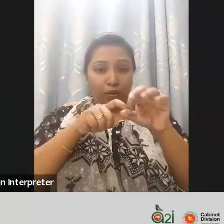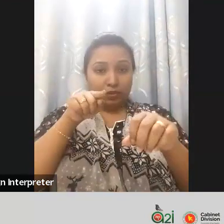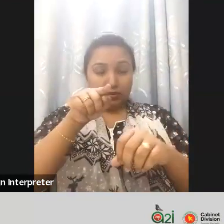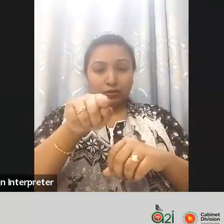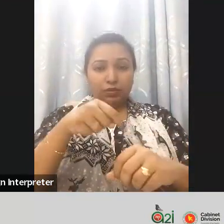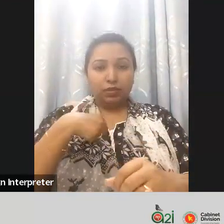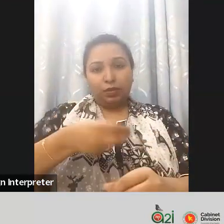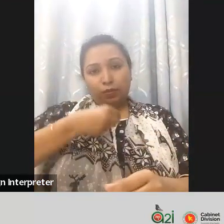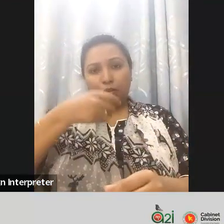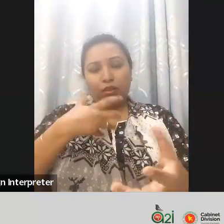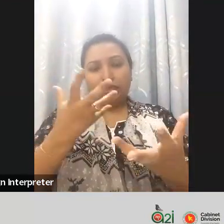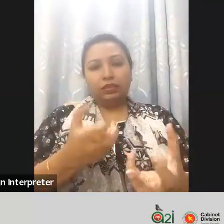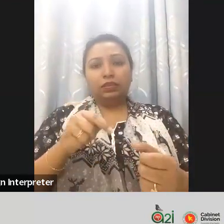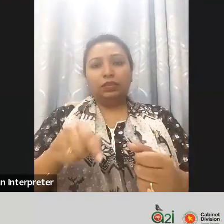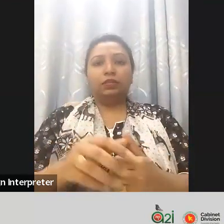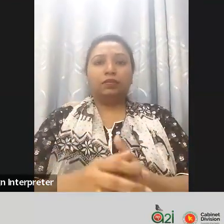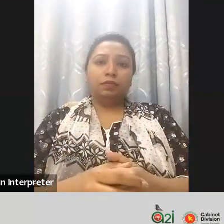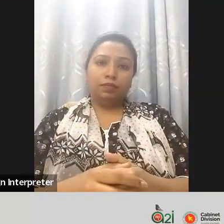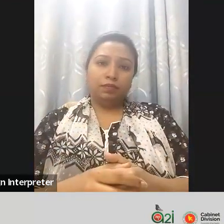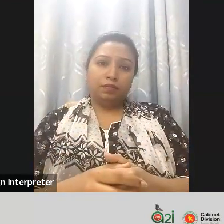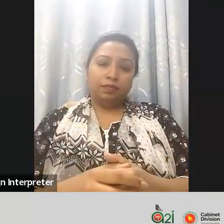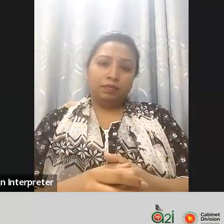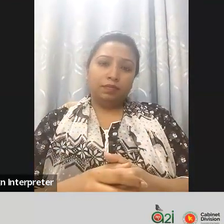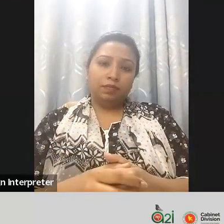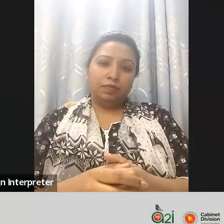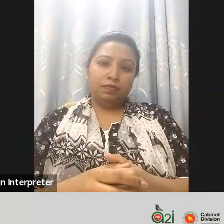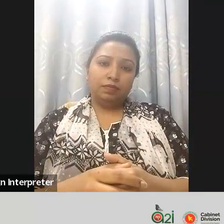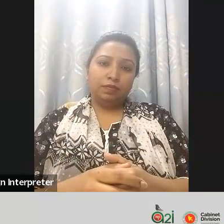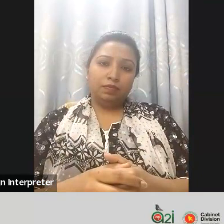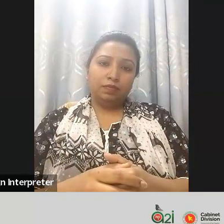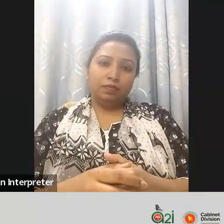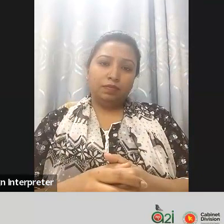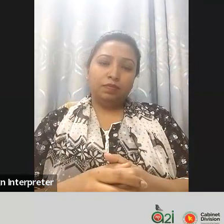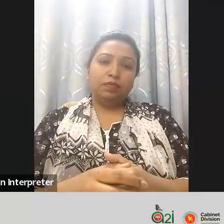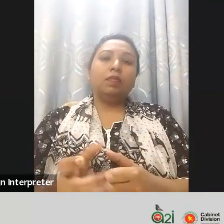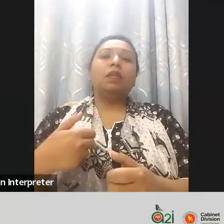we will take that forward so developing HS codes for assistive technology is important thank you